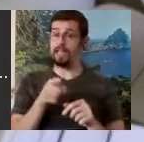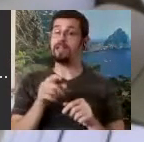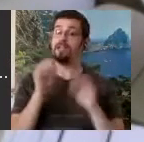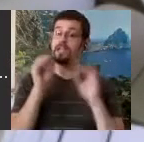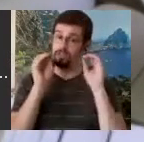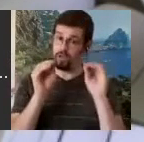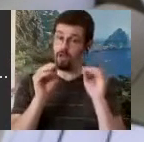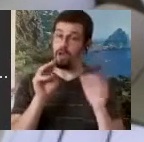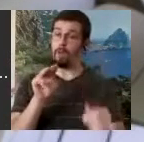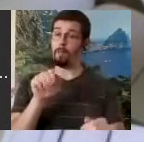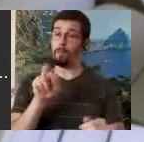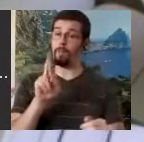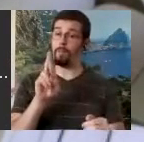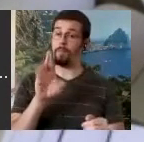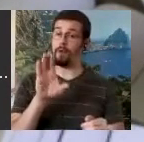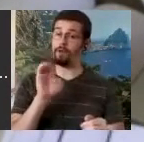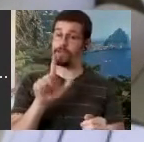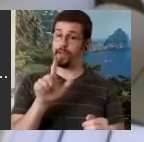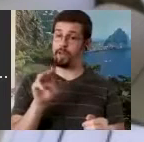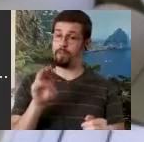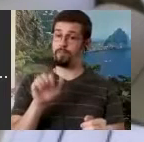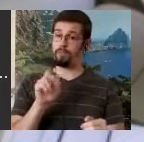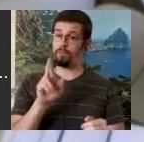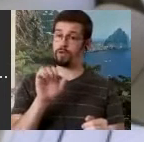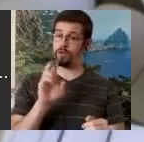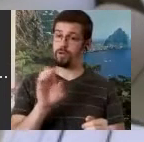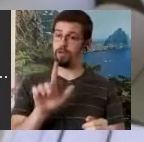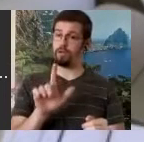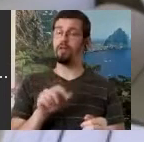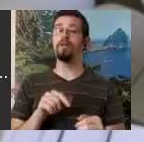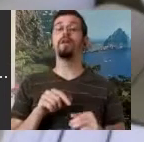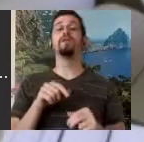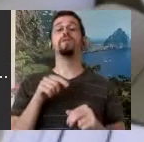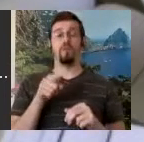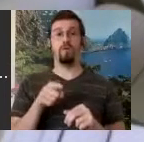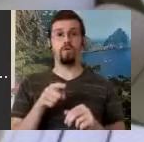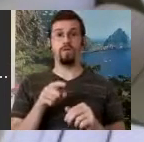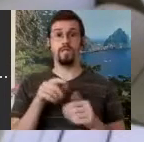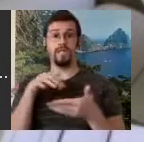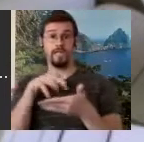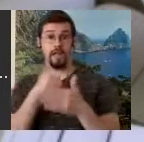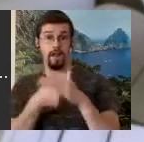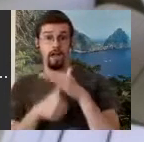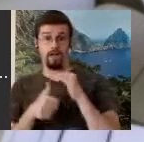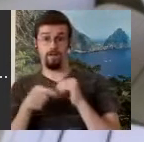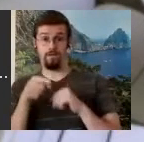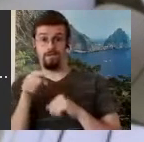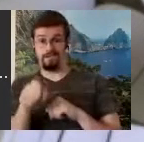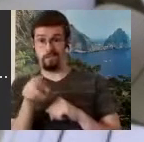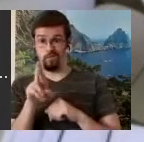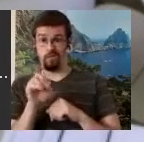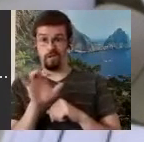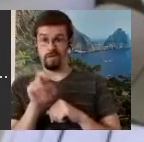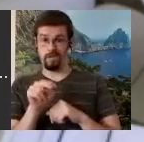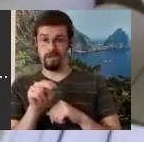to study with Etienne Decroux was an honor and Robin Mermin was his student. At least